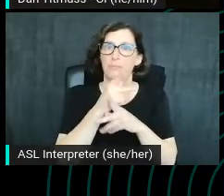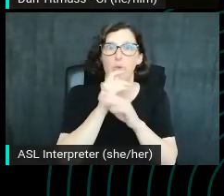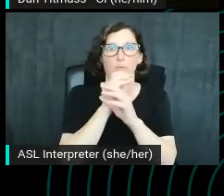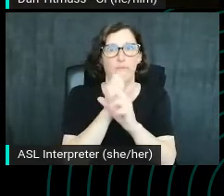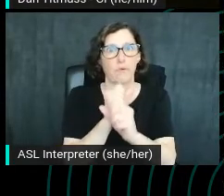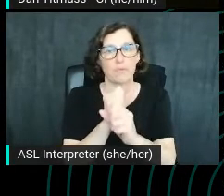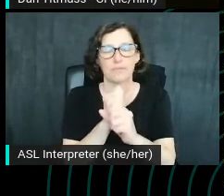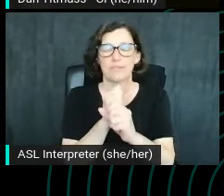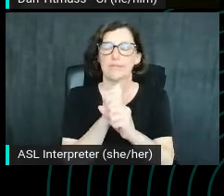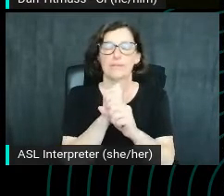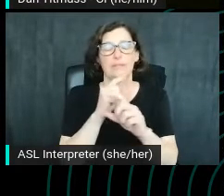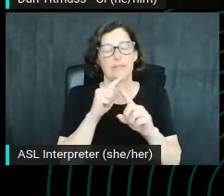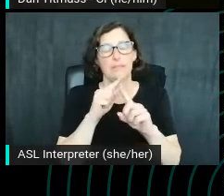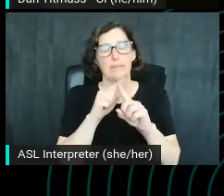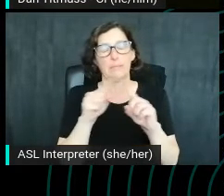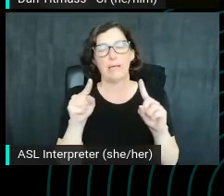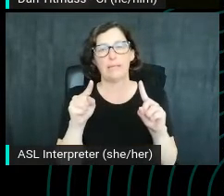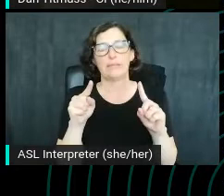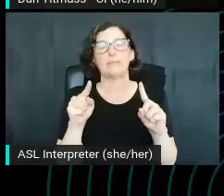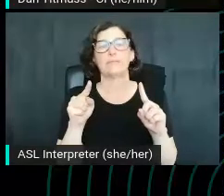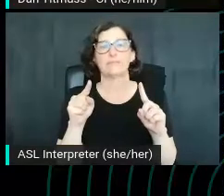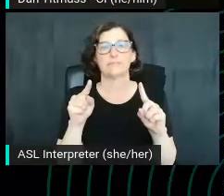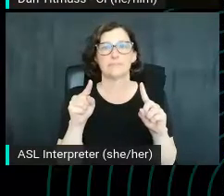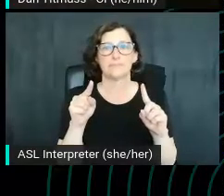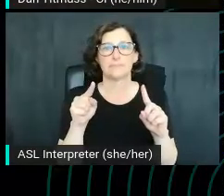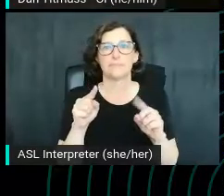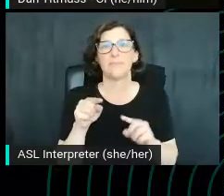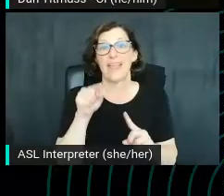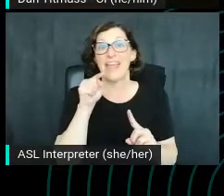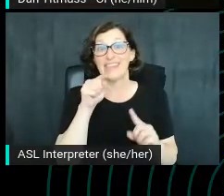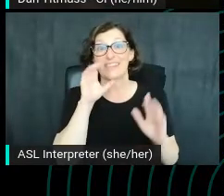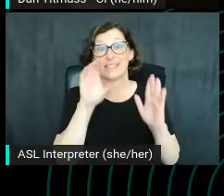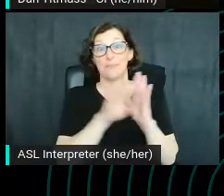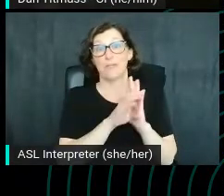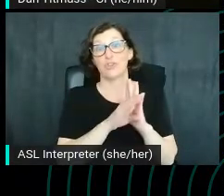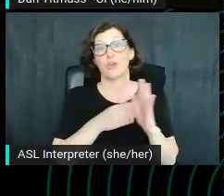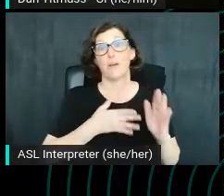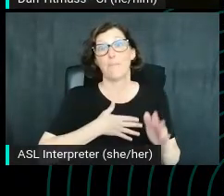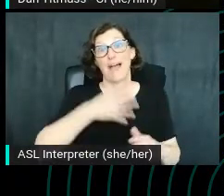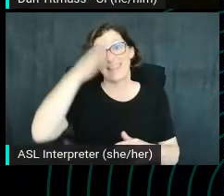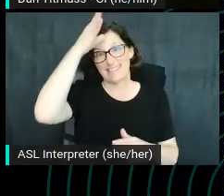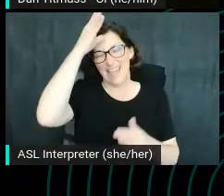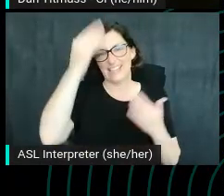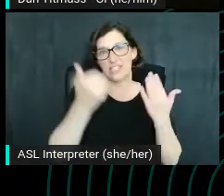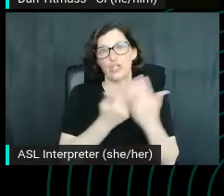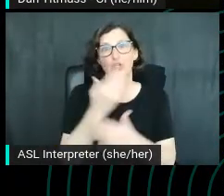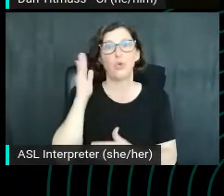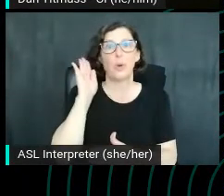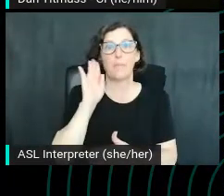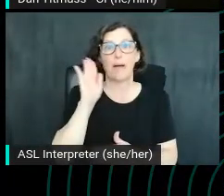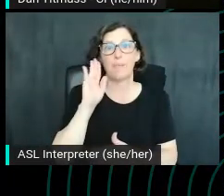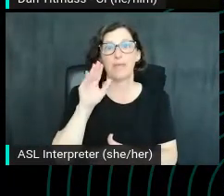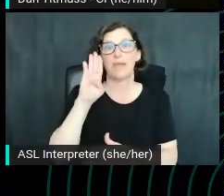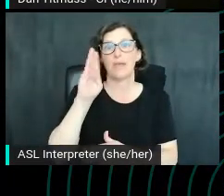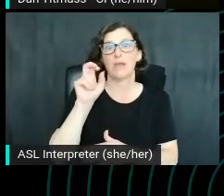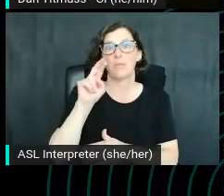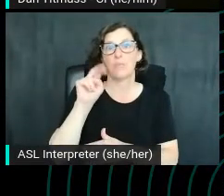That's a lie. By the way, I do, this is a picture of my dad's new puppy Barney. He's adorable. I've not met him yet.